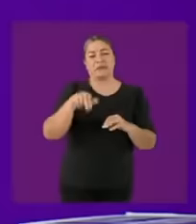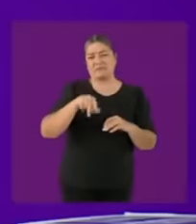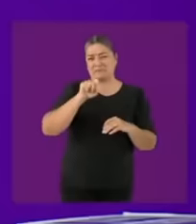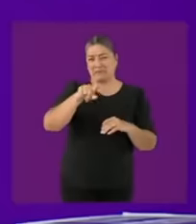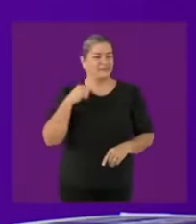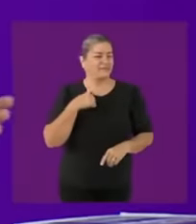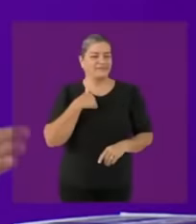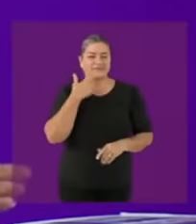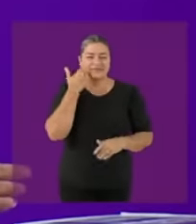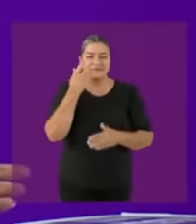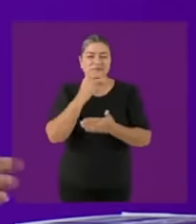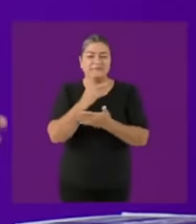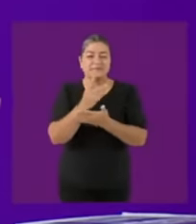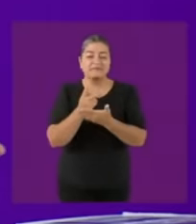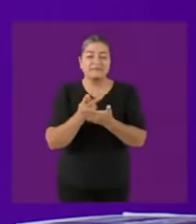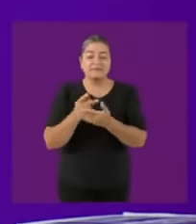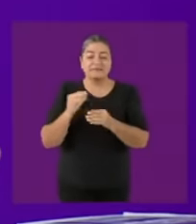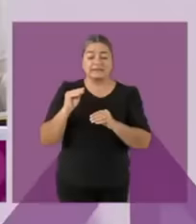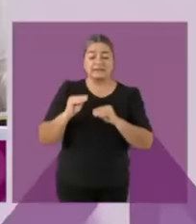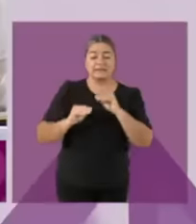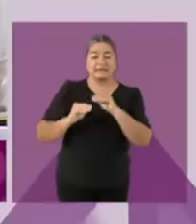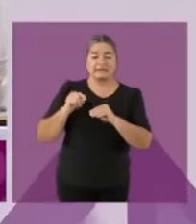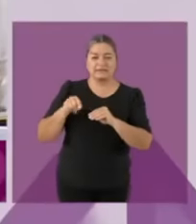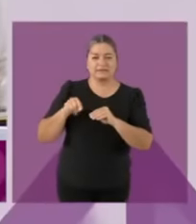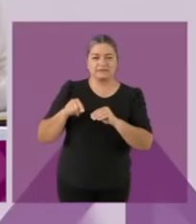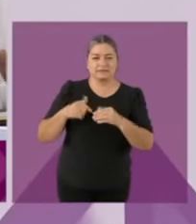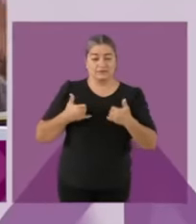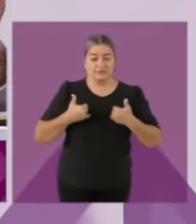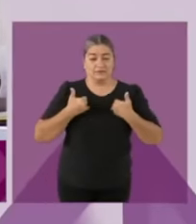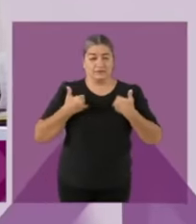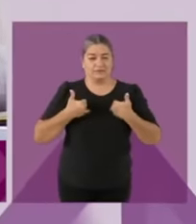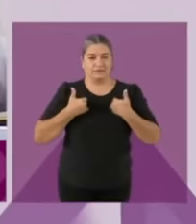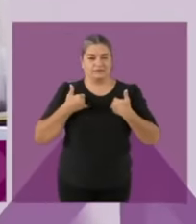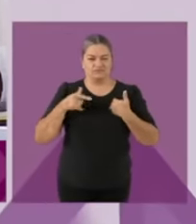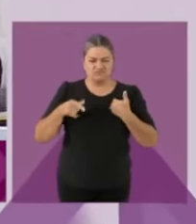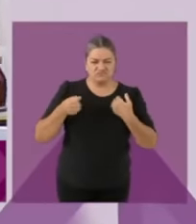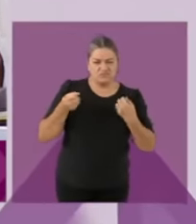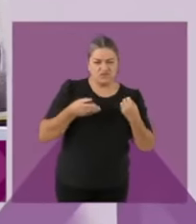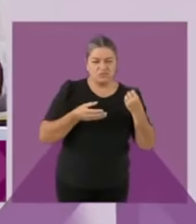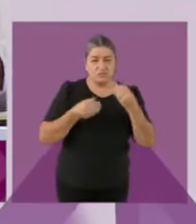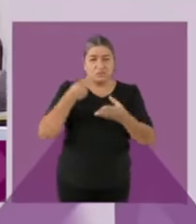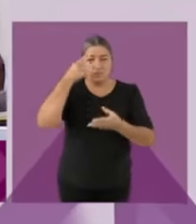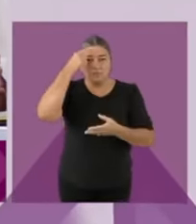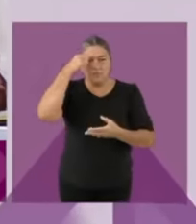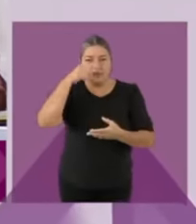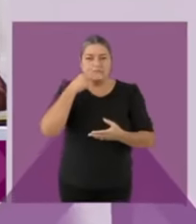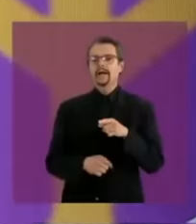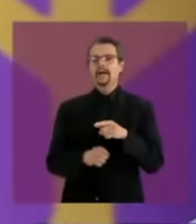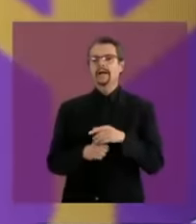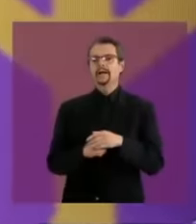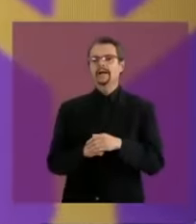social programs it is temporary it is given for one year the scholarship on this issue I absolutely agree with the